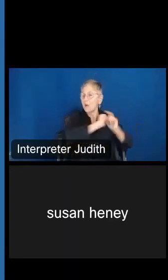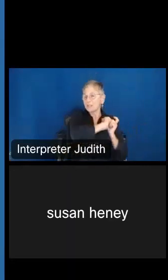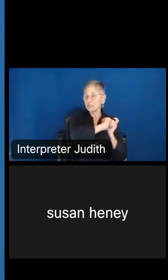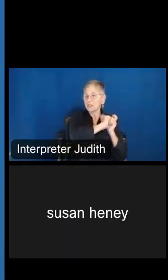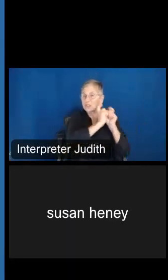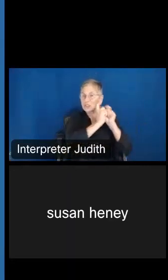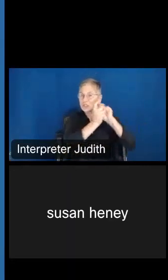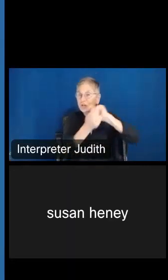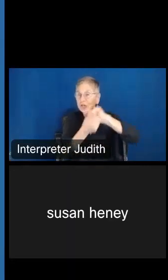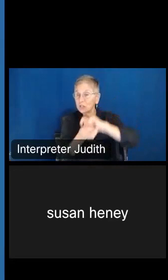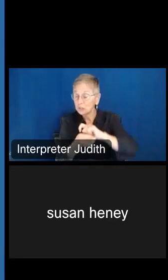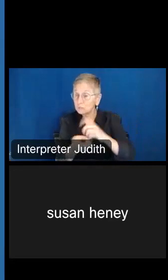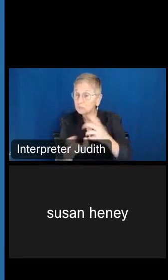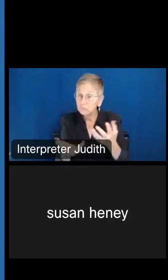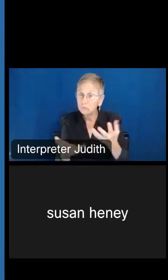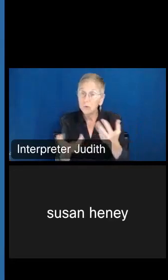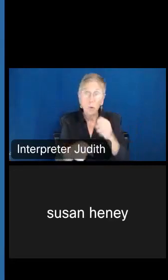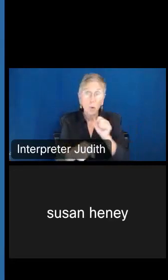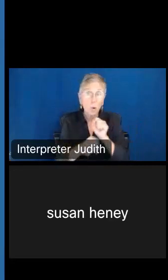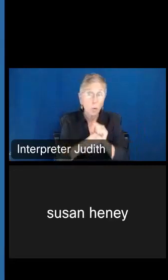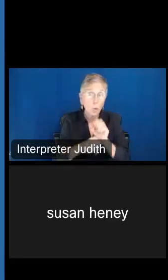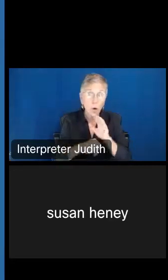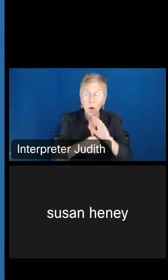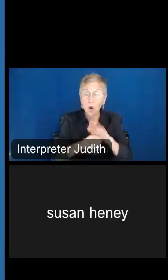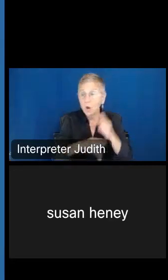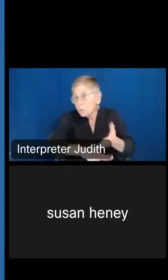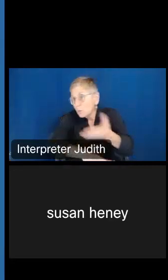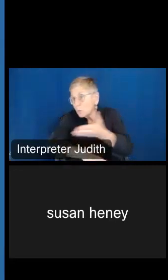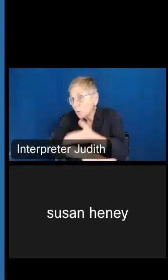And if you're wanting to work on, you know, improving that or seeing how that changed,